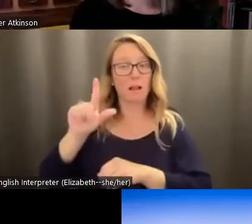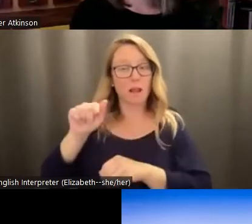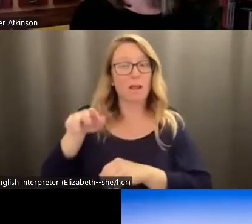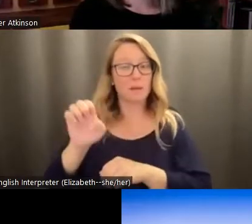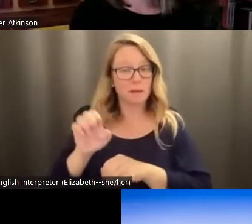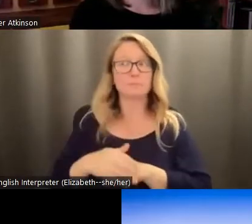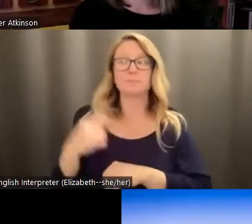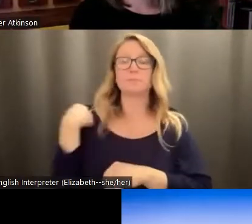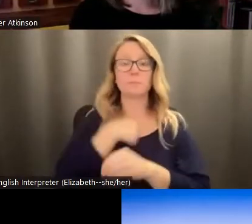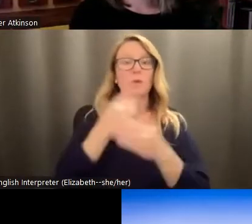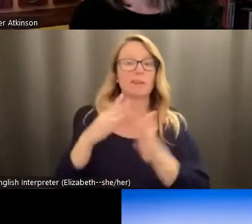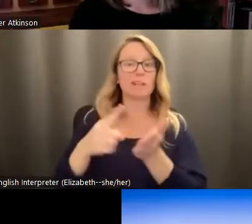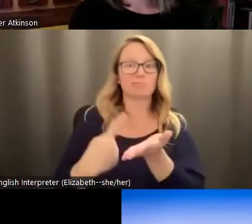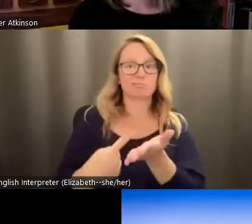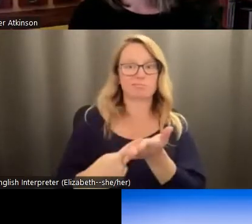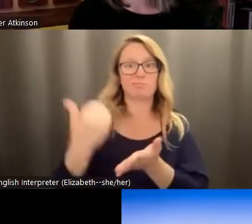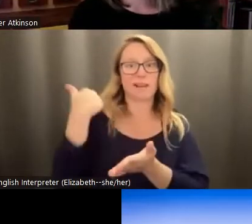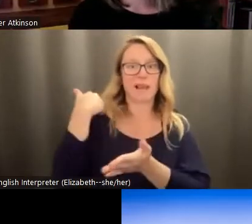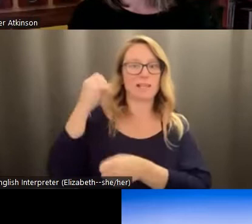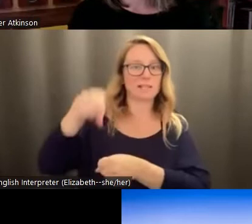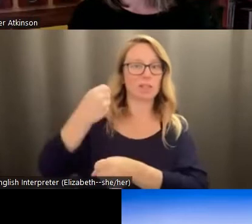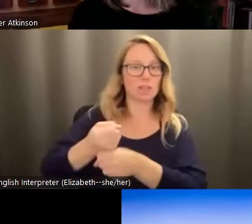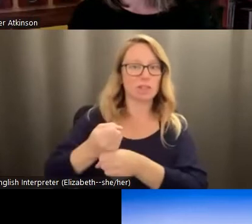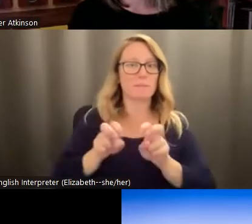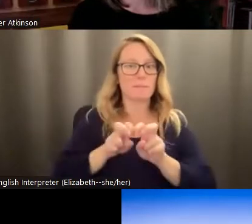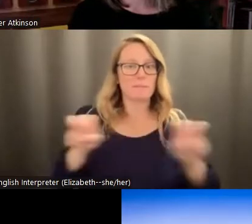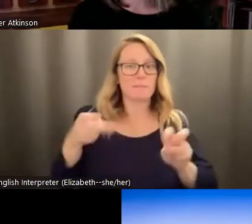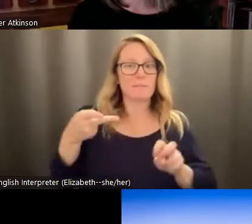talked about in last year's panel series, a lot of these